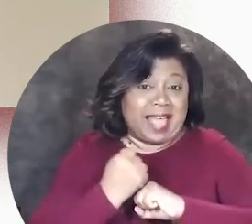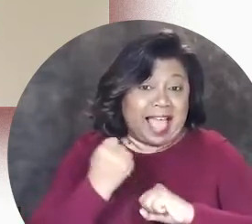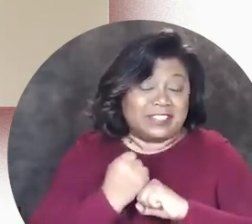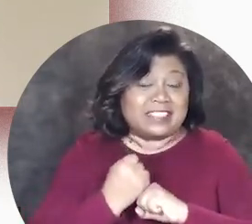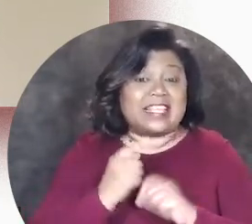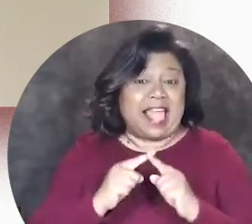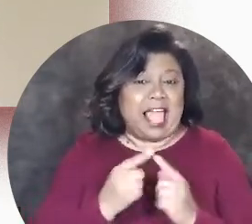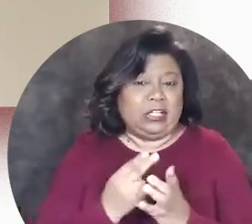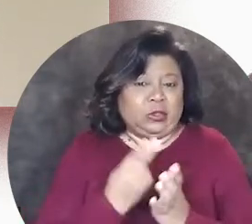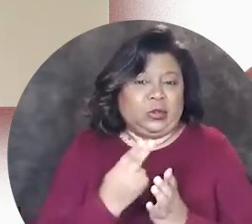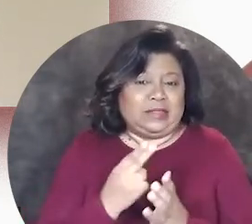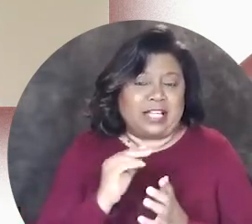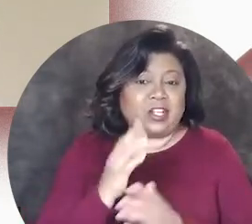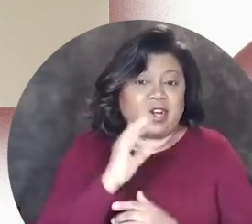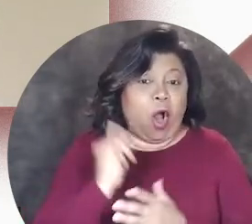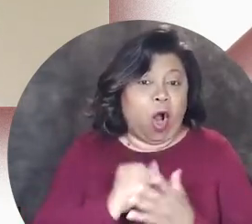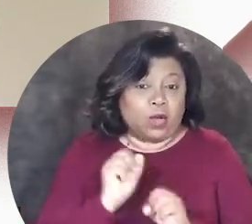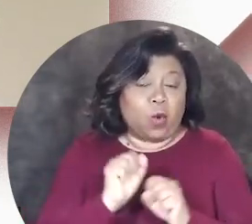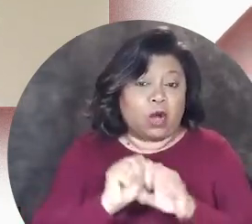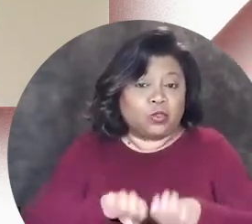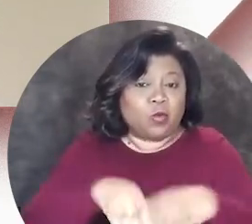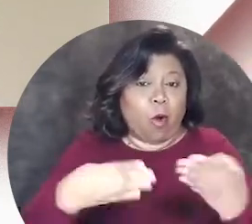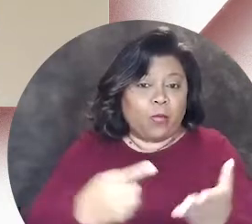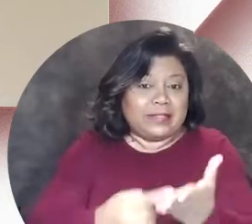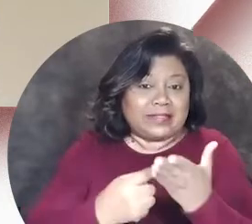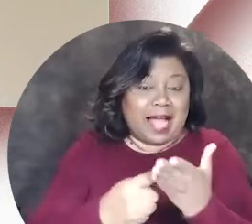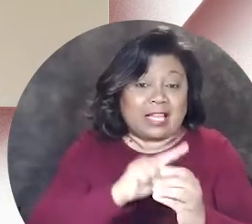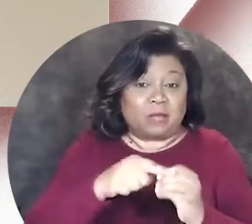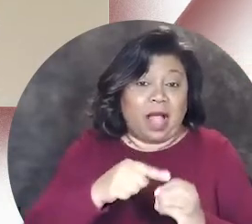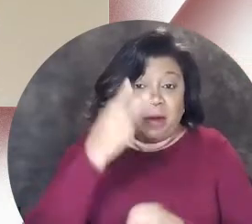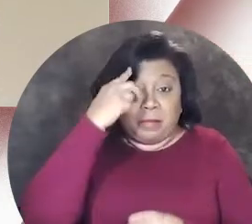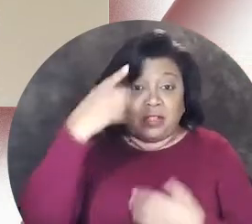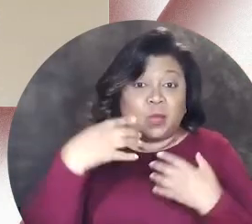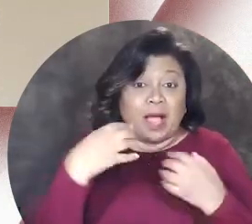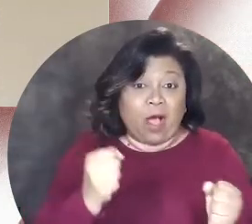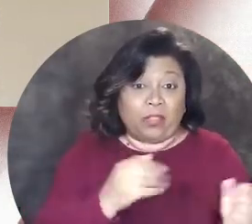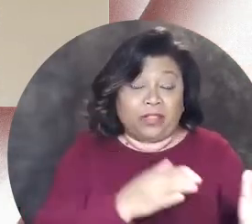advocacy and utilizing artwork to open dialogue around mental health